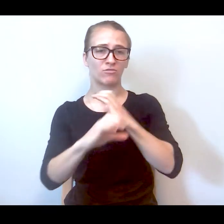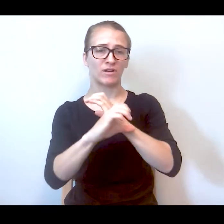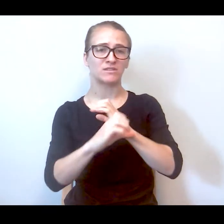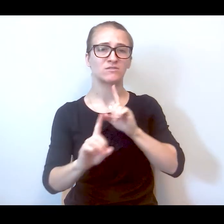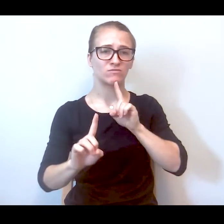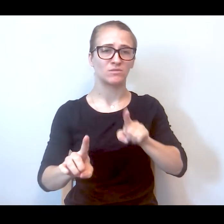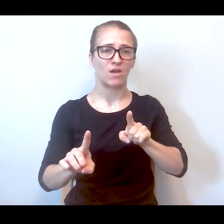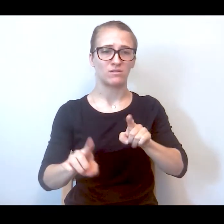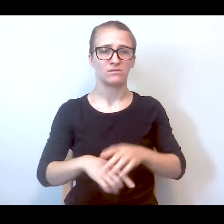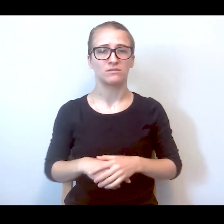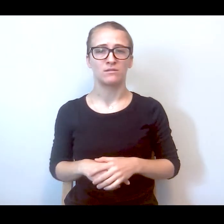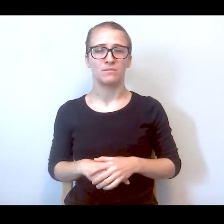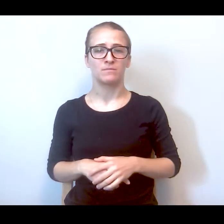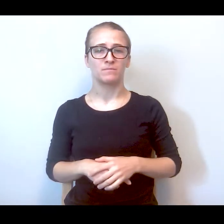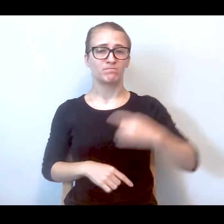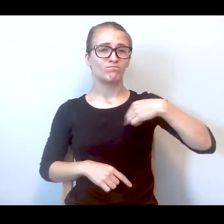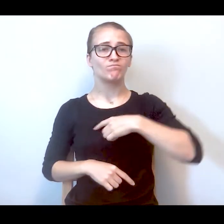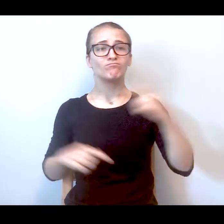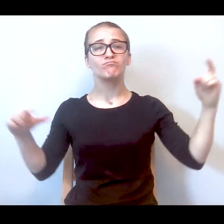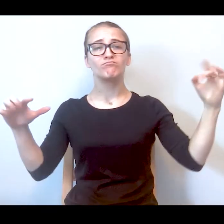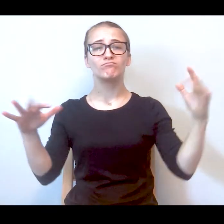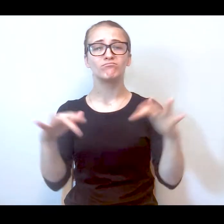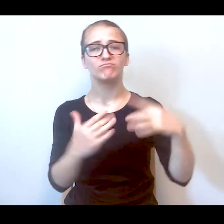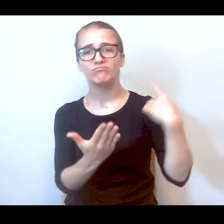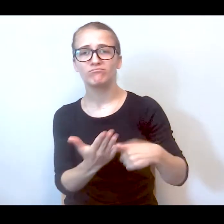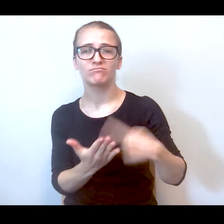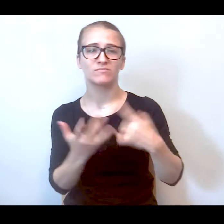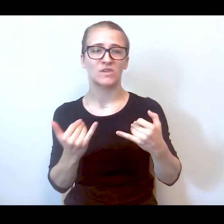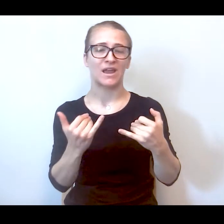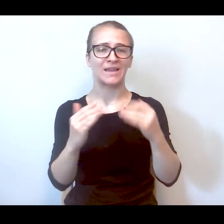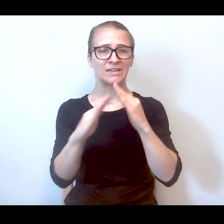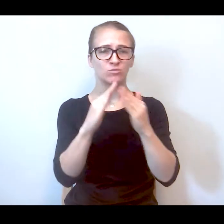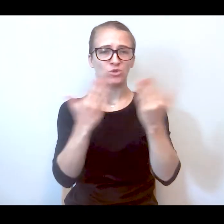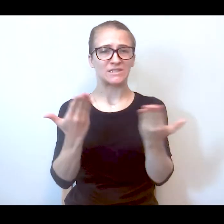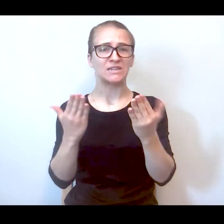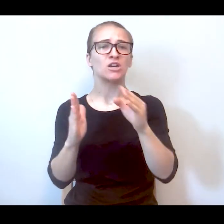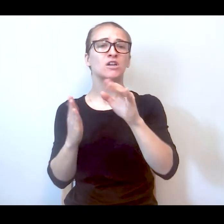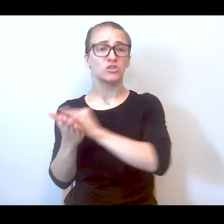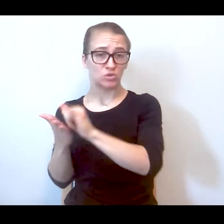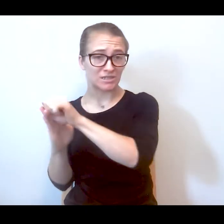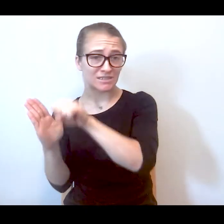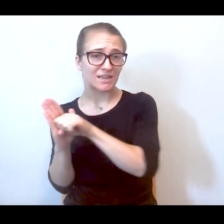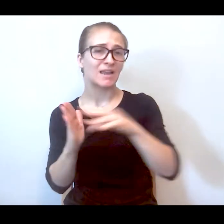conversation. As we gather today, communities throughout the state of New York, including New York